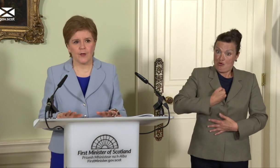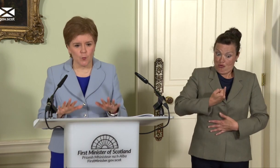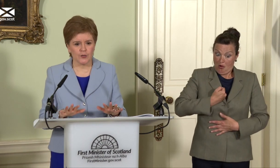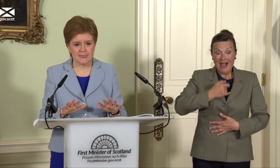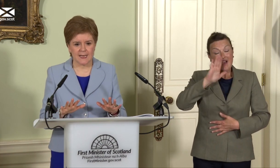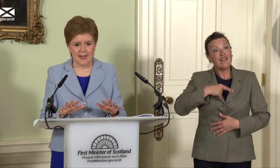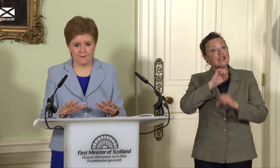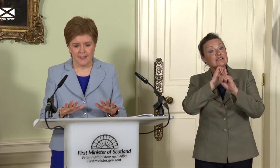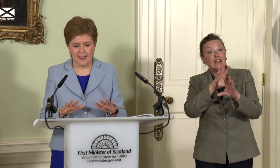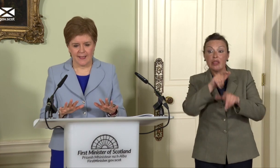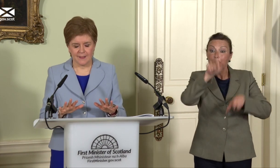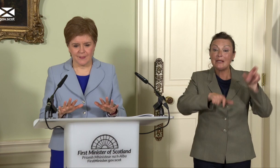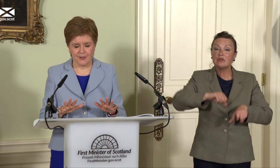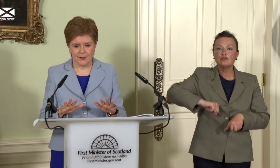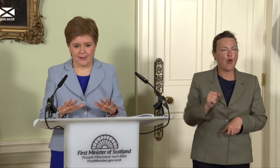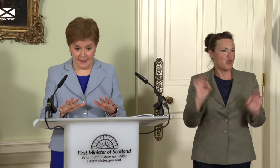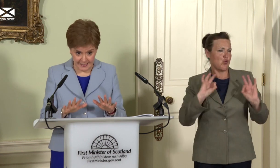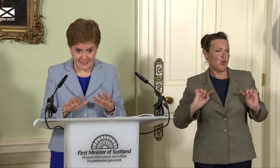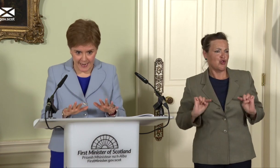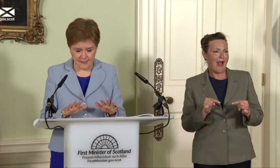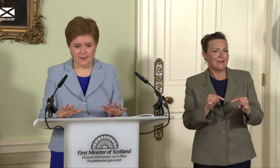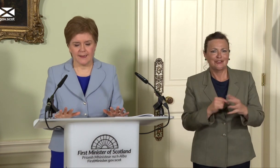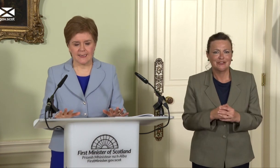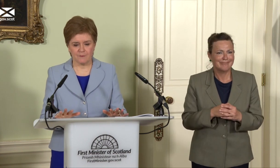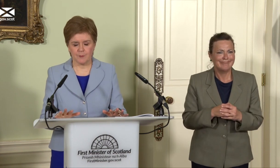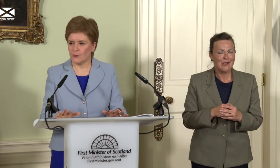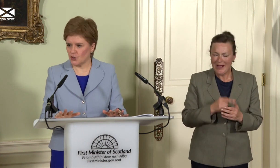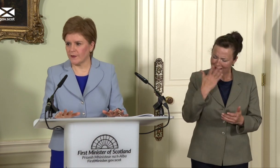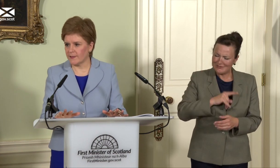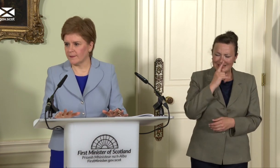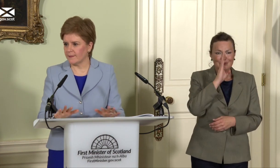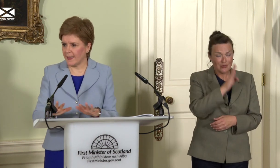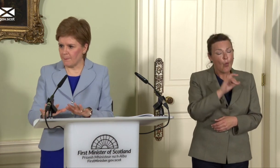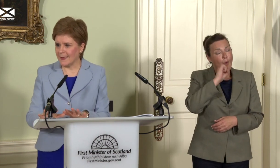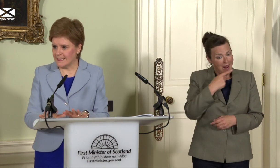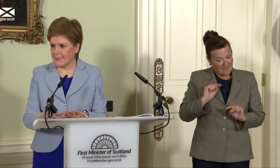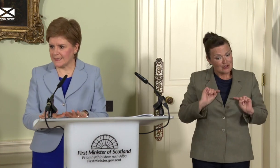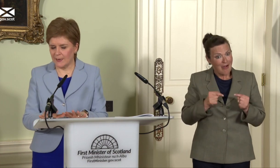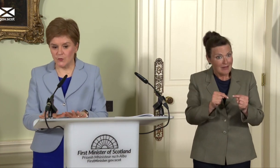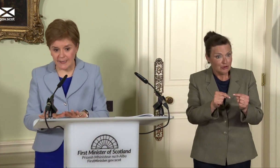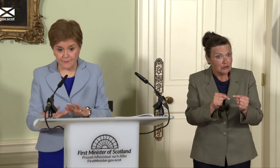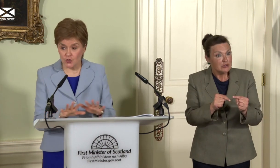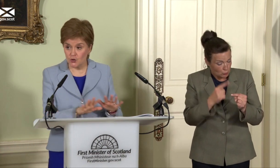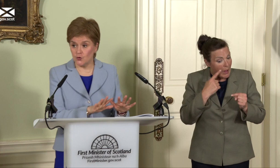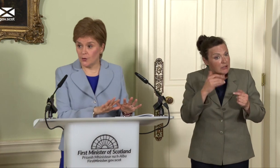I want to have the… and I intend to give people the choice, that mandate was given to…